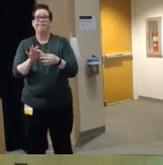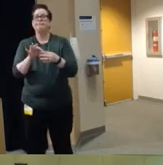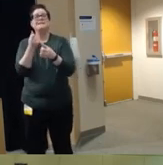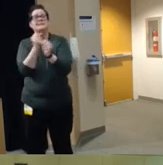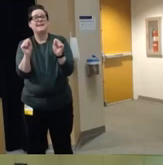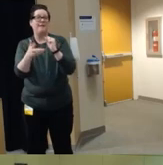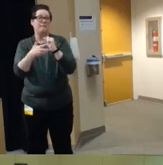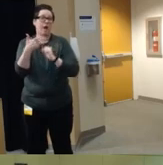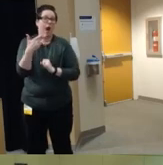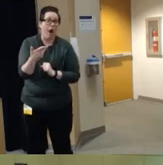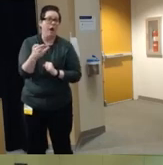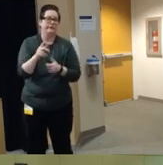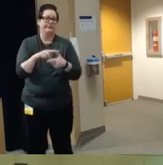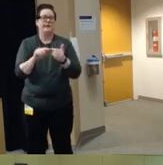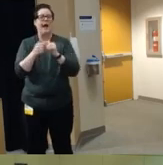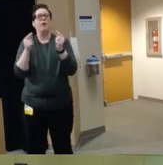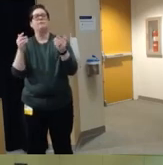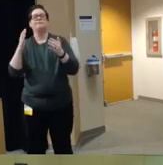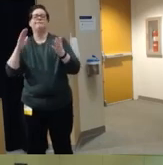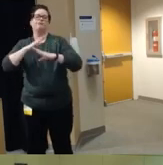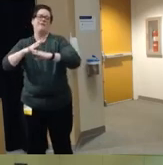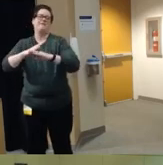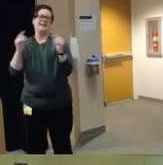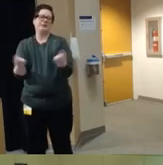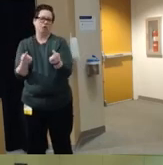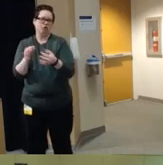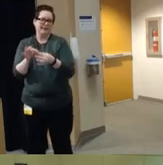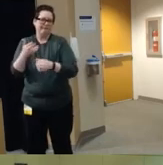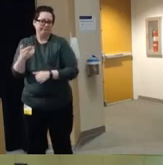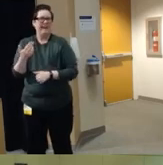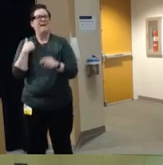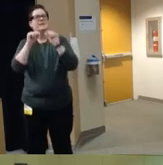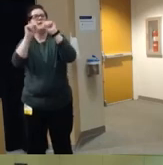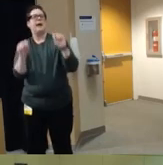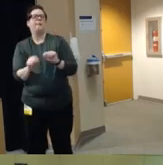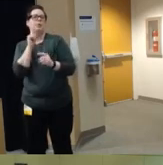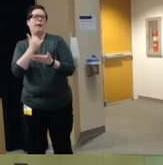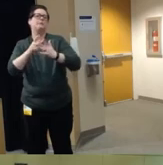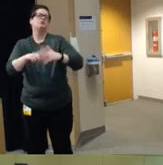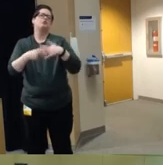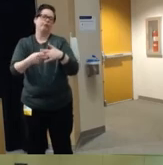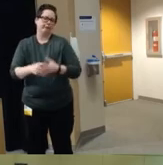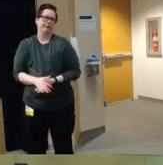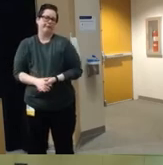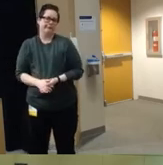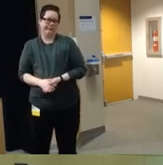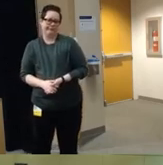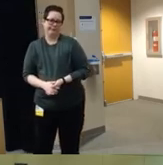firearm injury prevention um they have some kind of temp to to at least get you started and then